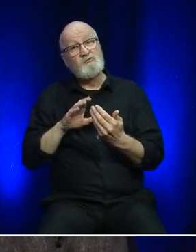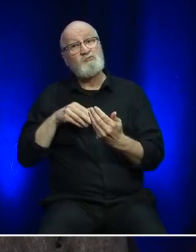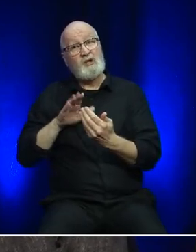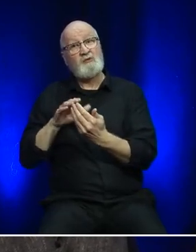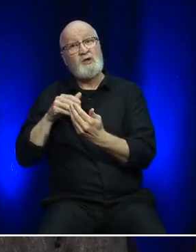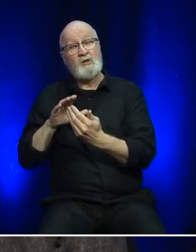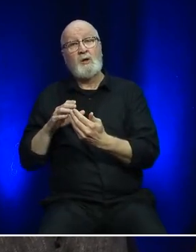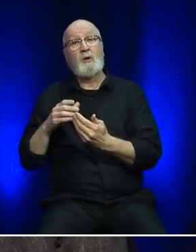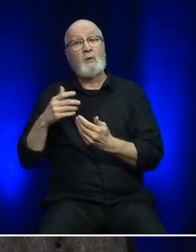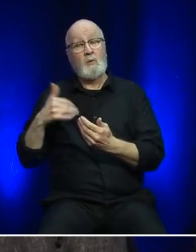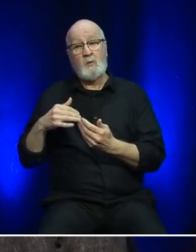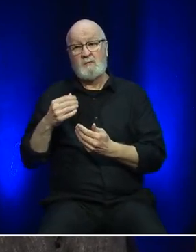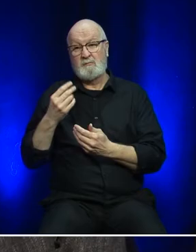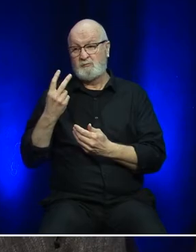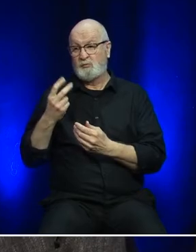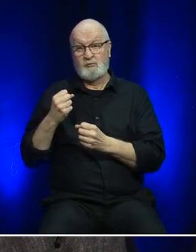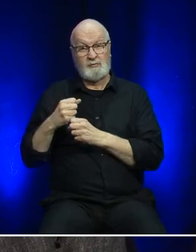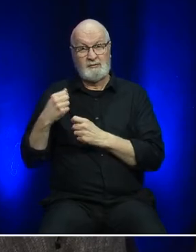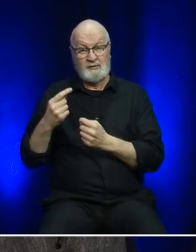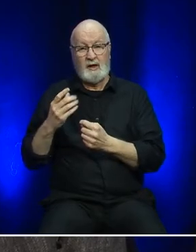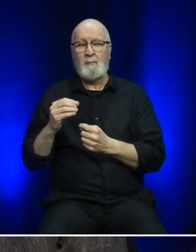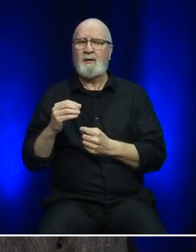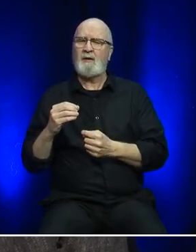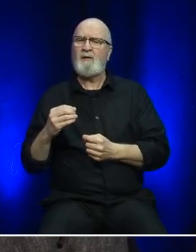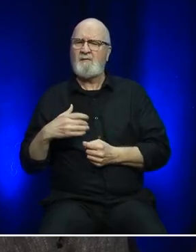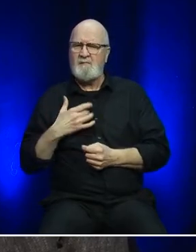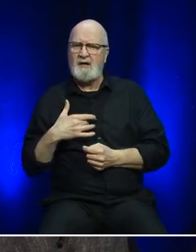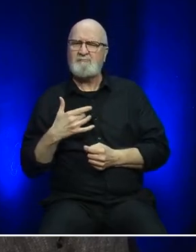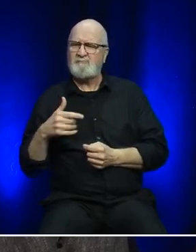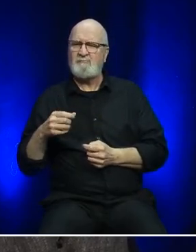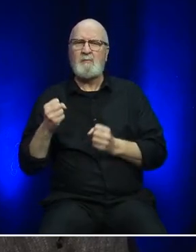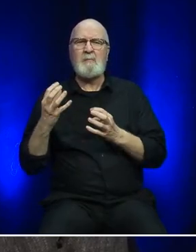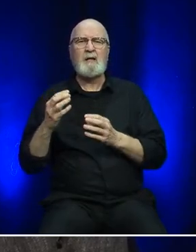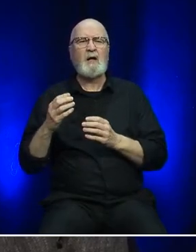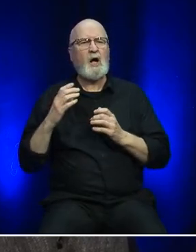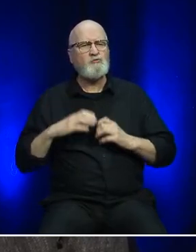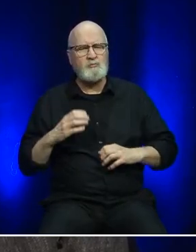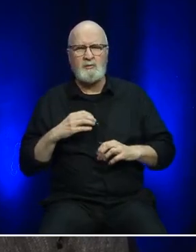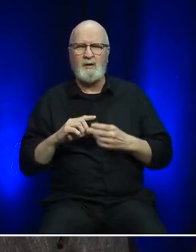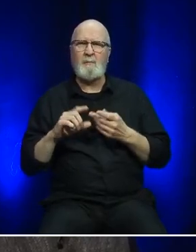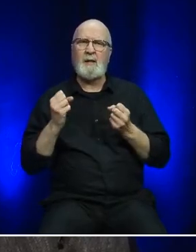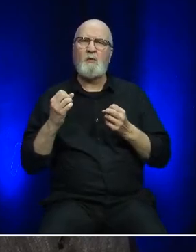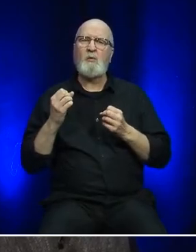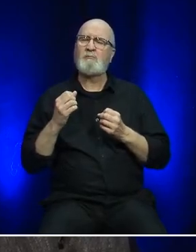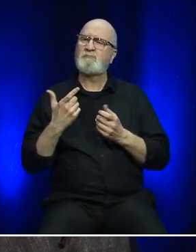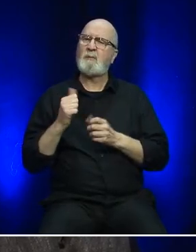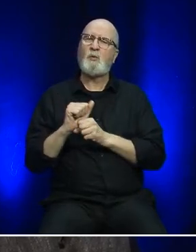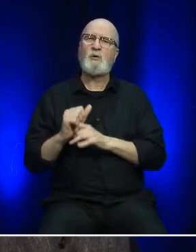couple of years, there was a great sense of optimism amongst our customers and employees towards the future.